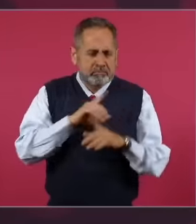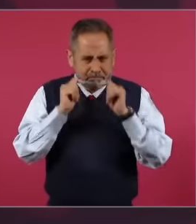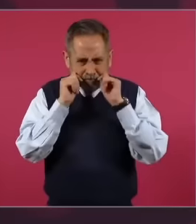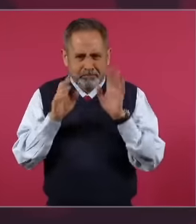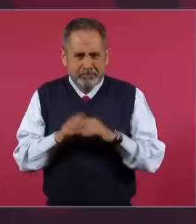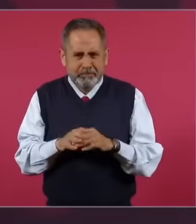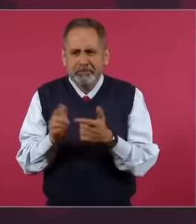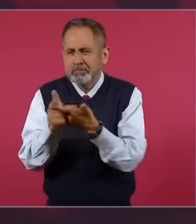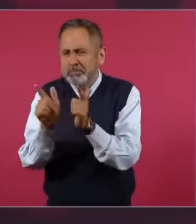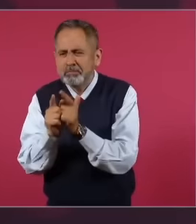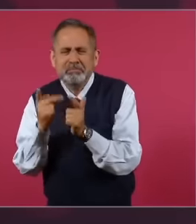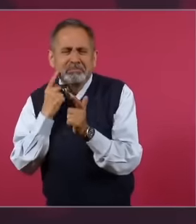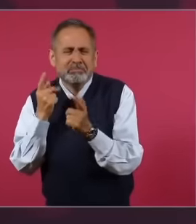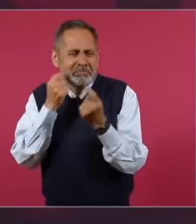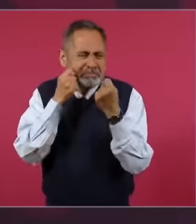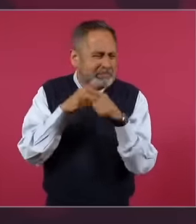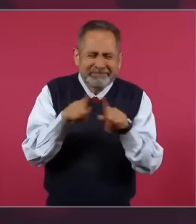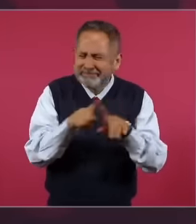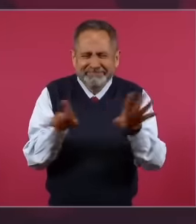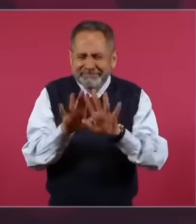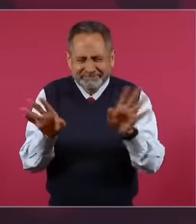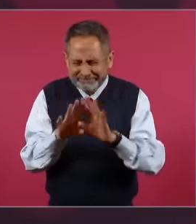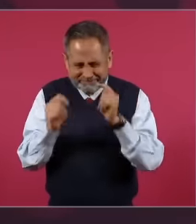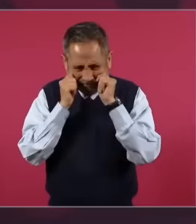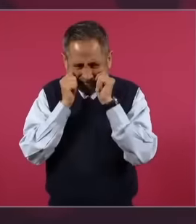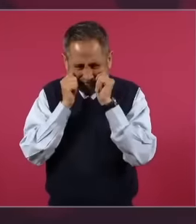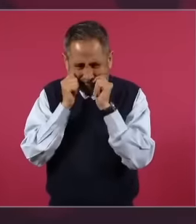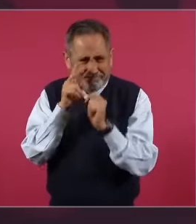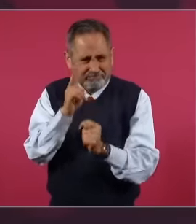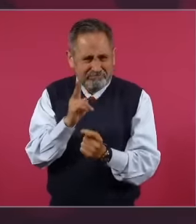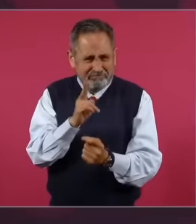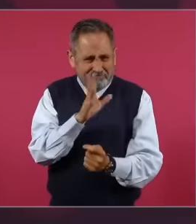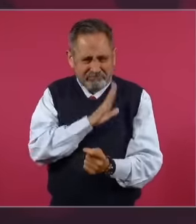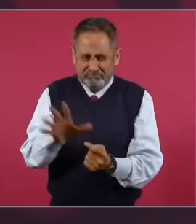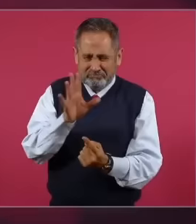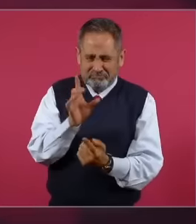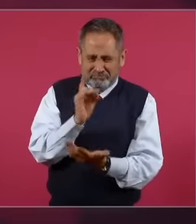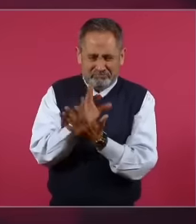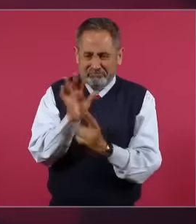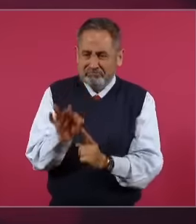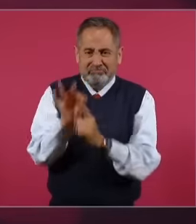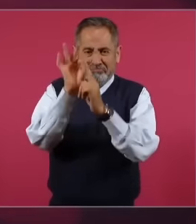regardless of partisan issues thinking about our beloved